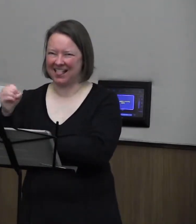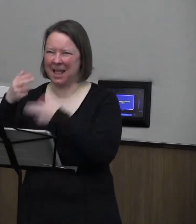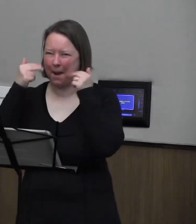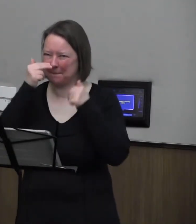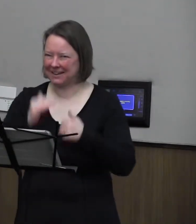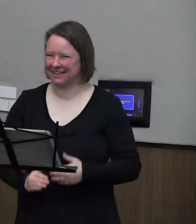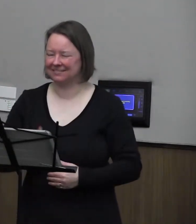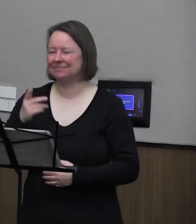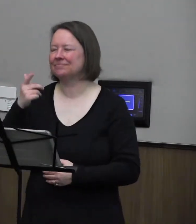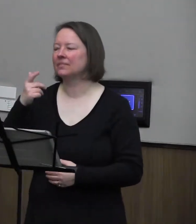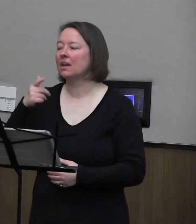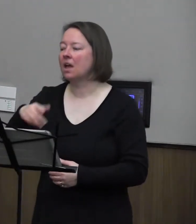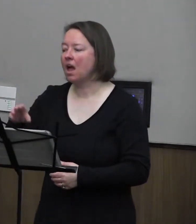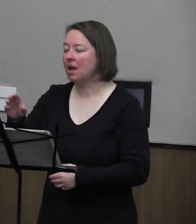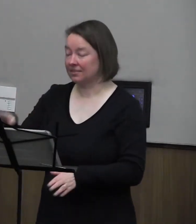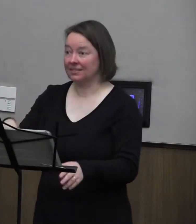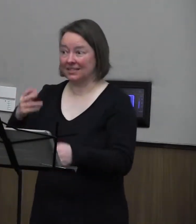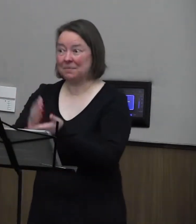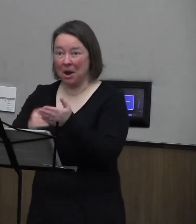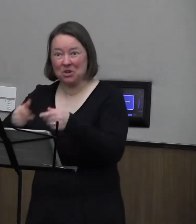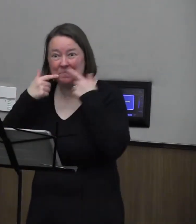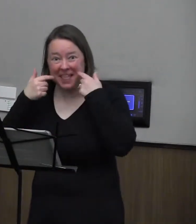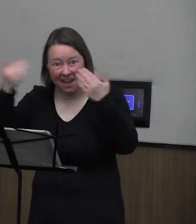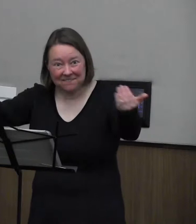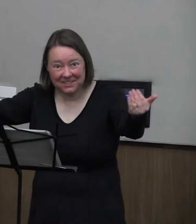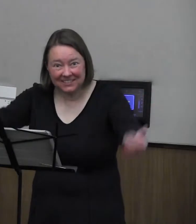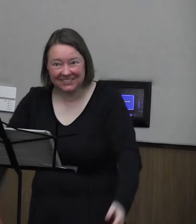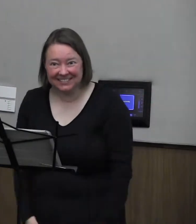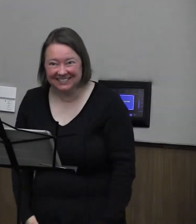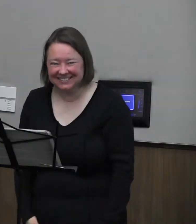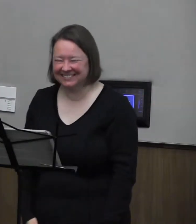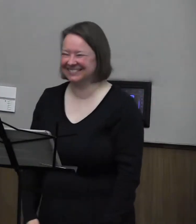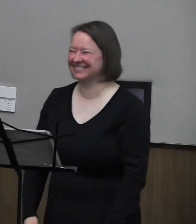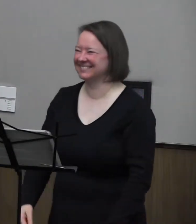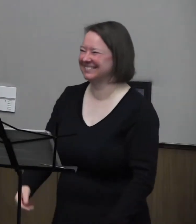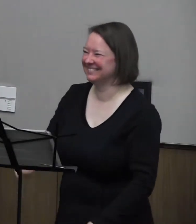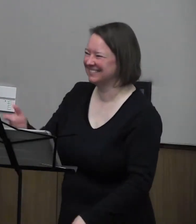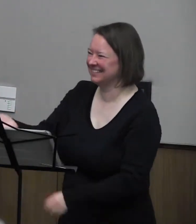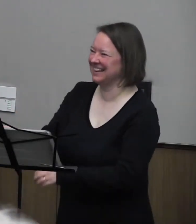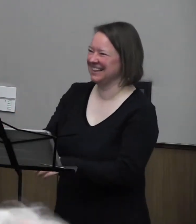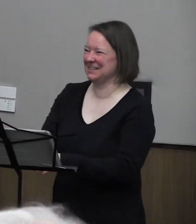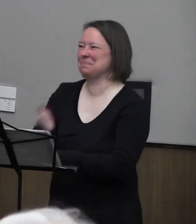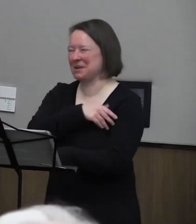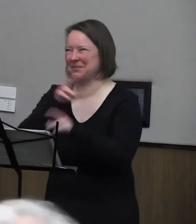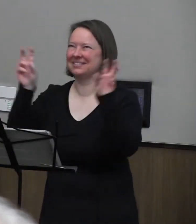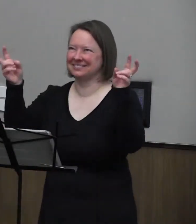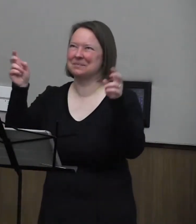Melky's stepfather-- that's the part where you laugh? It was the previous line where you were supposed to laugh.